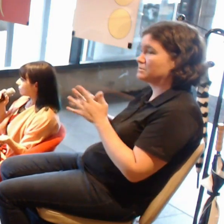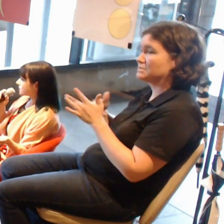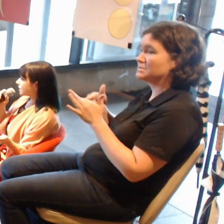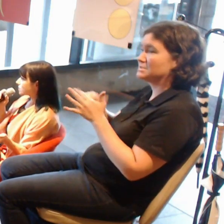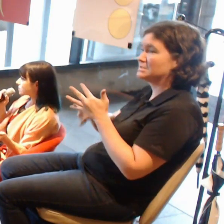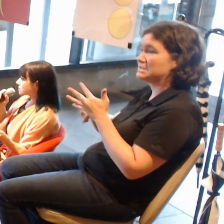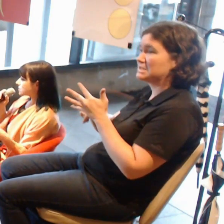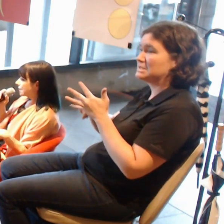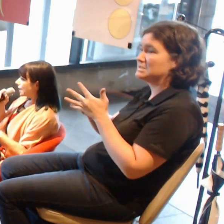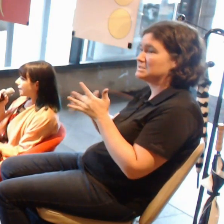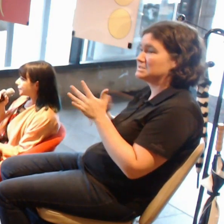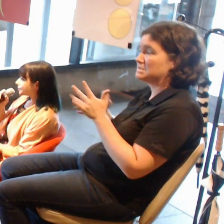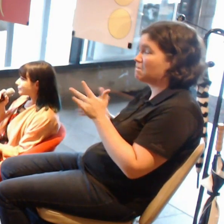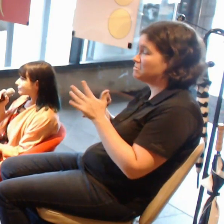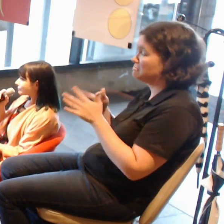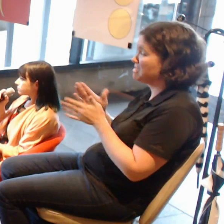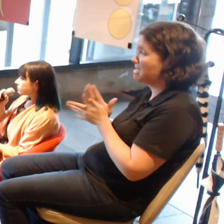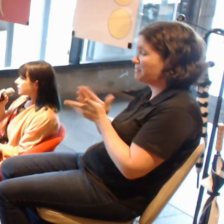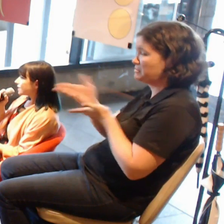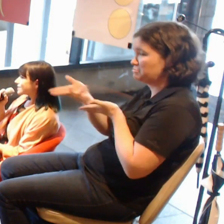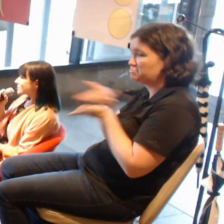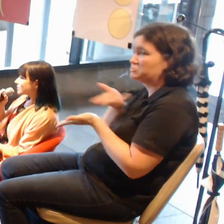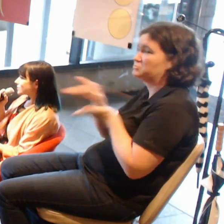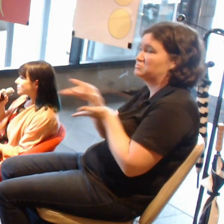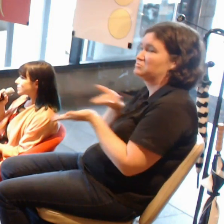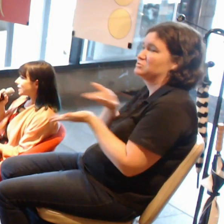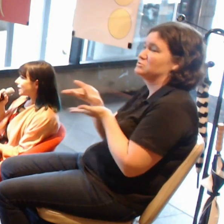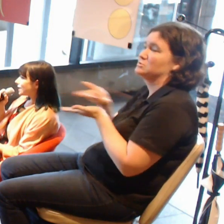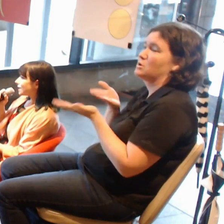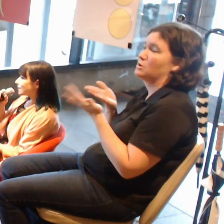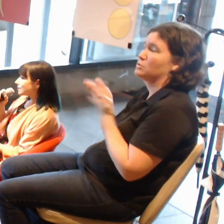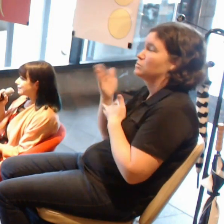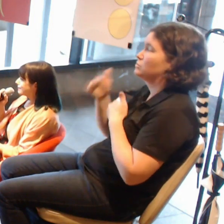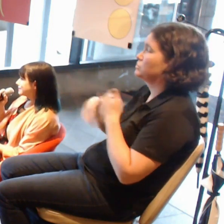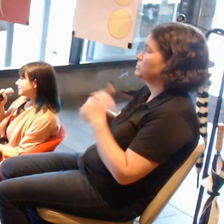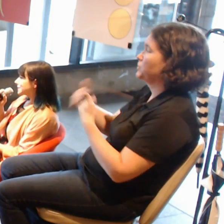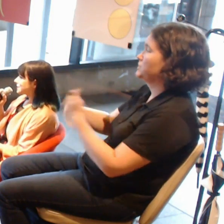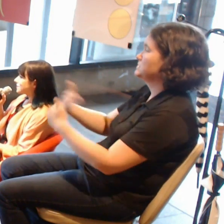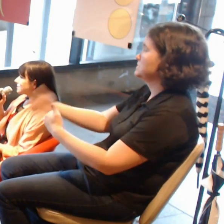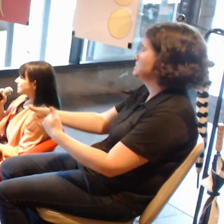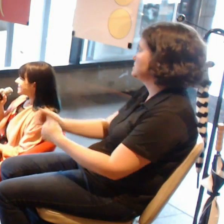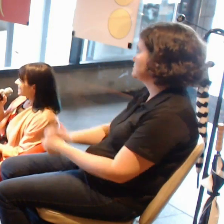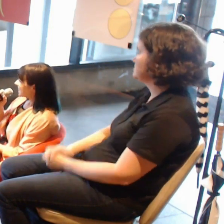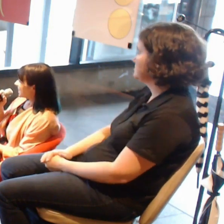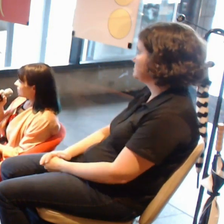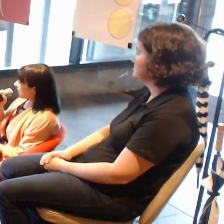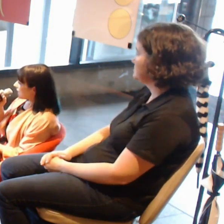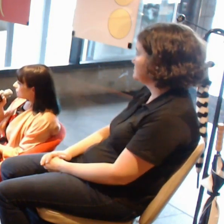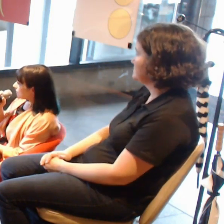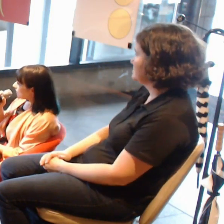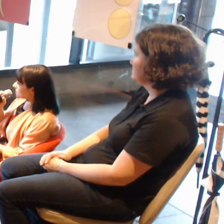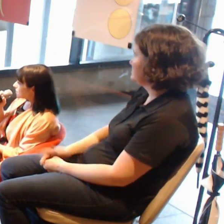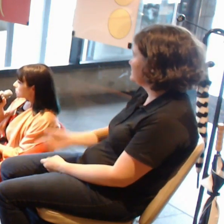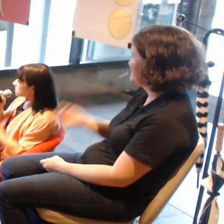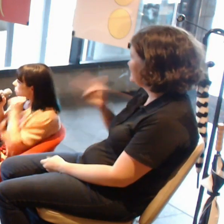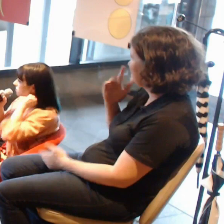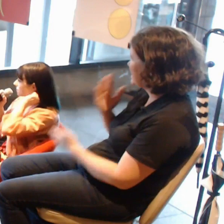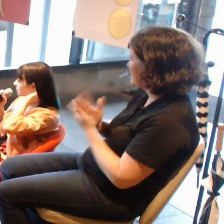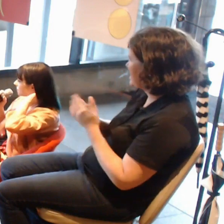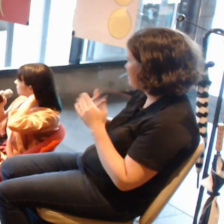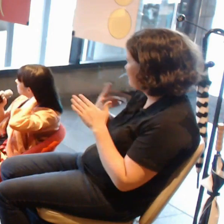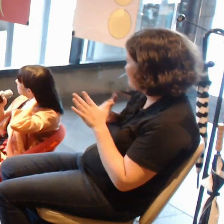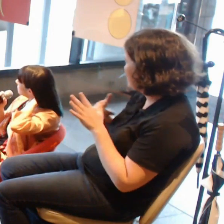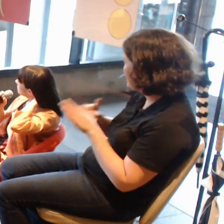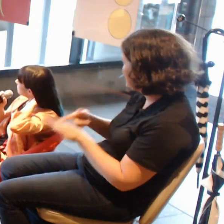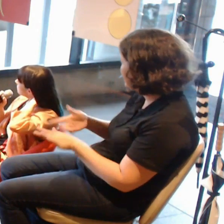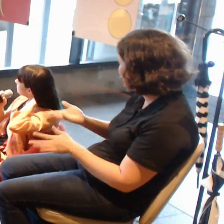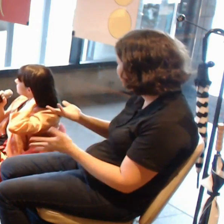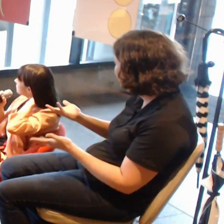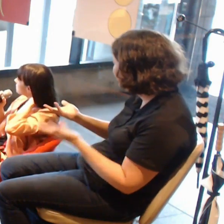Does that kind of half answer your question? SAVAGE: It does.